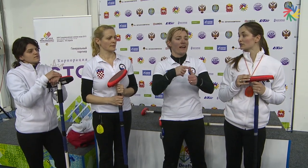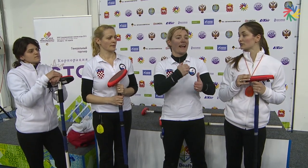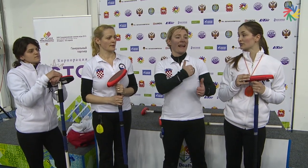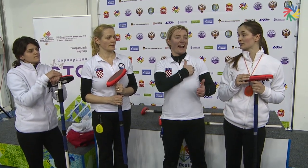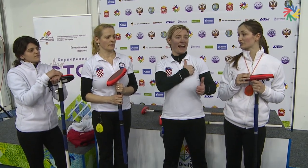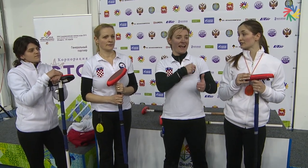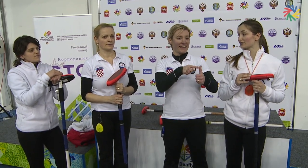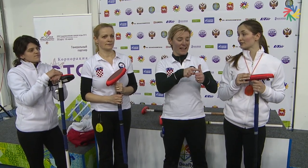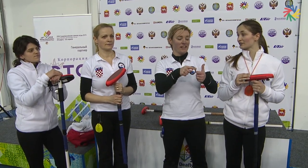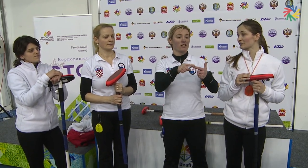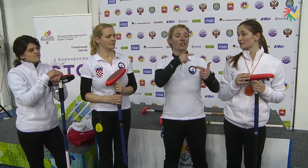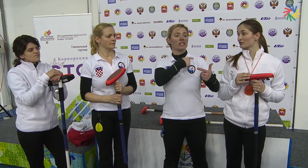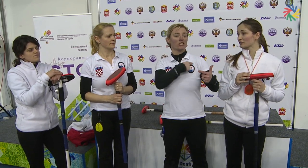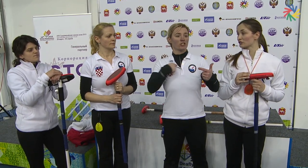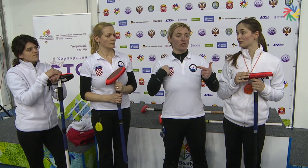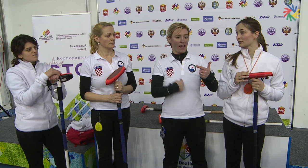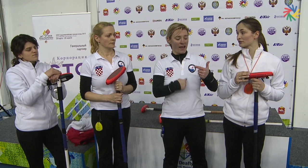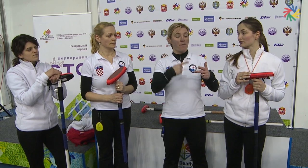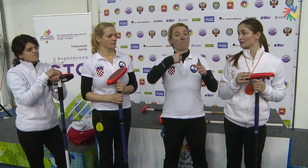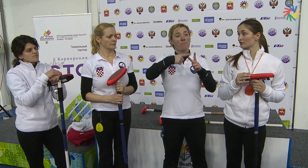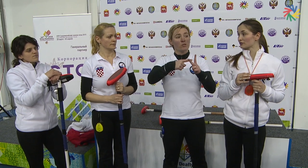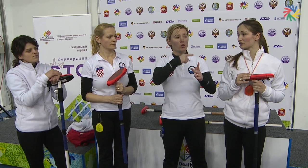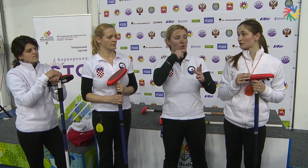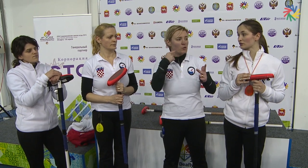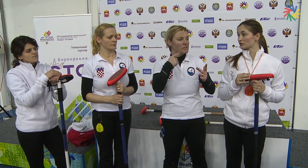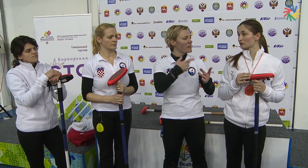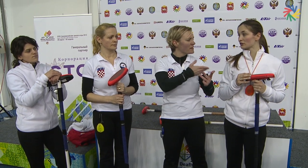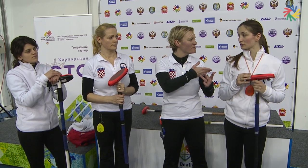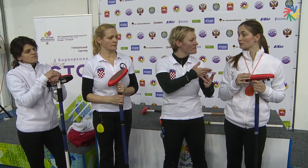Today, our strong contenders are Teams Canada, China and Russia...